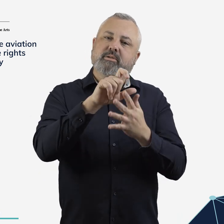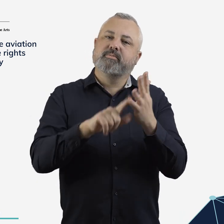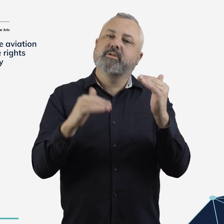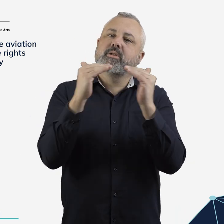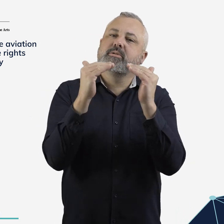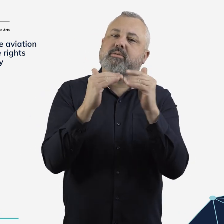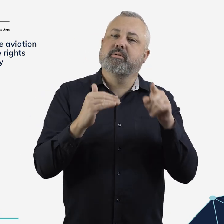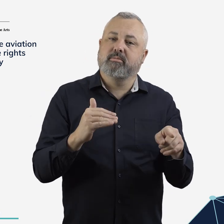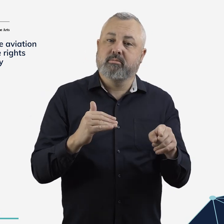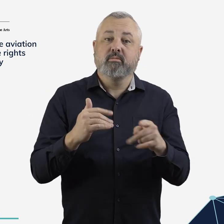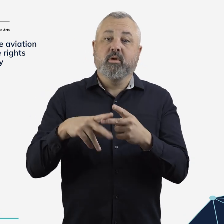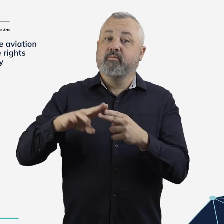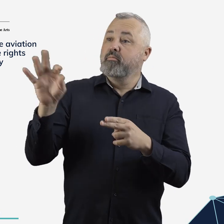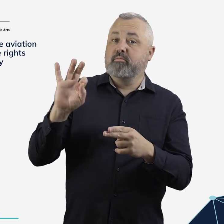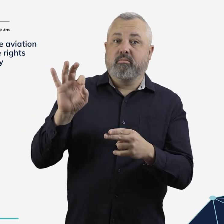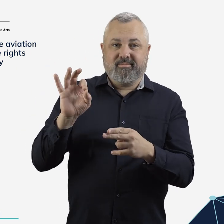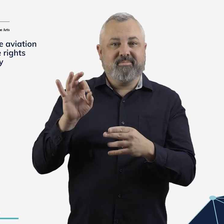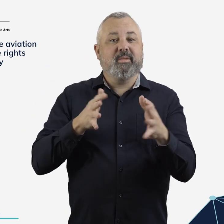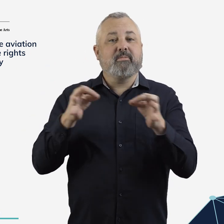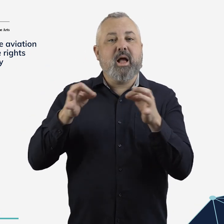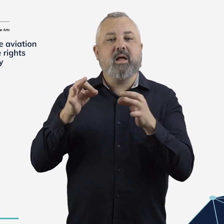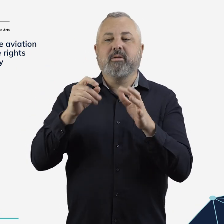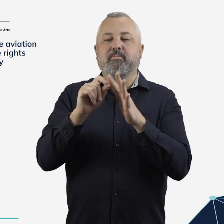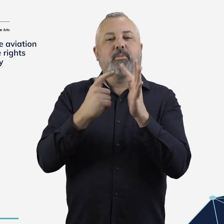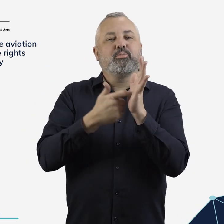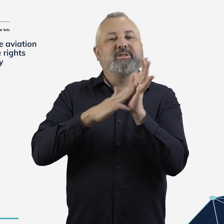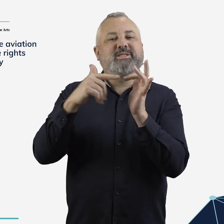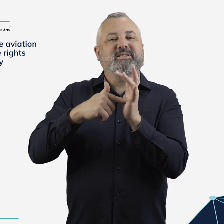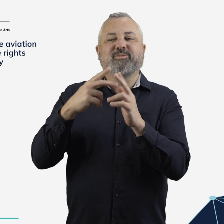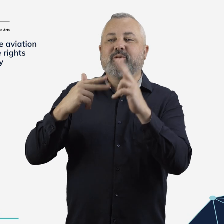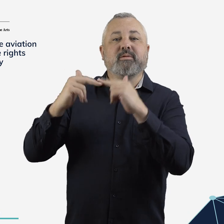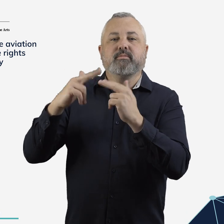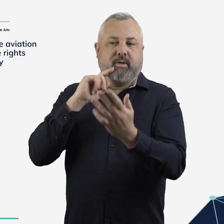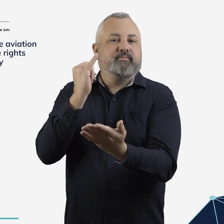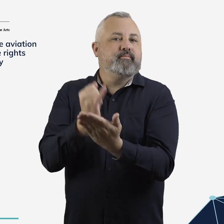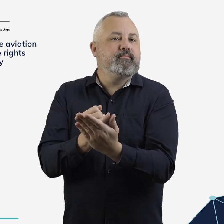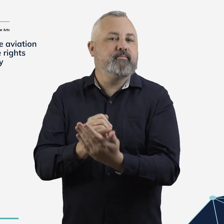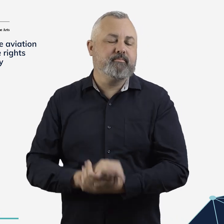disability standards will be considered in decisions on whether to approve new development proposals.